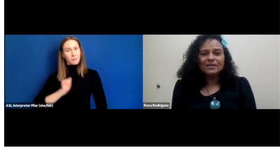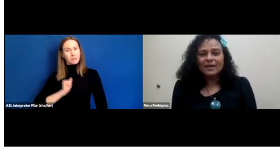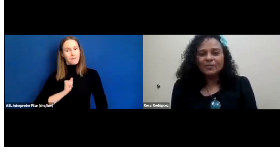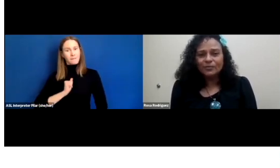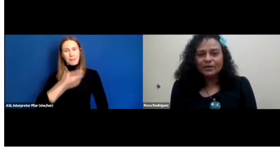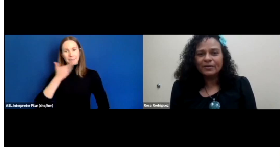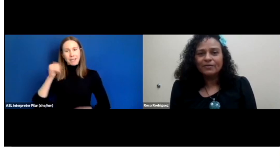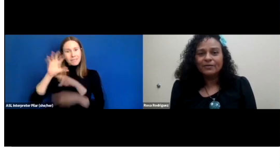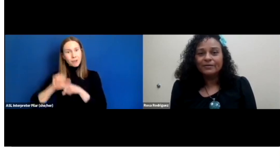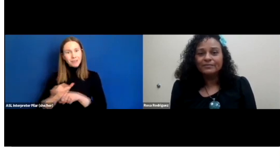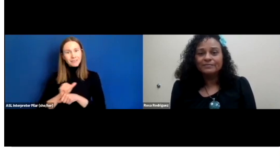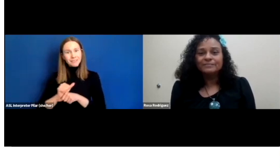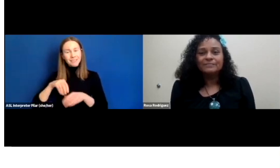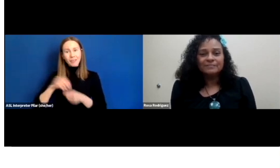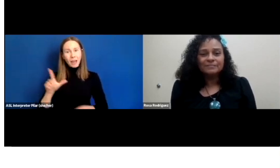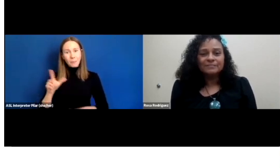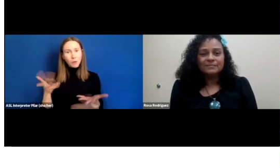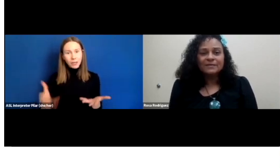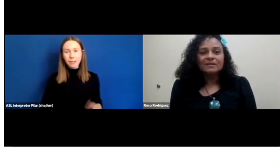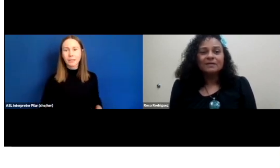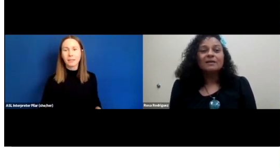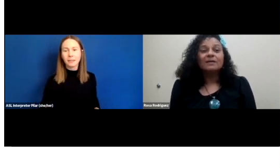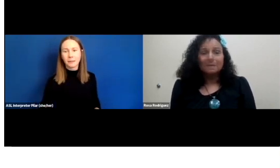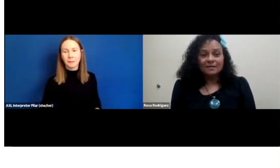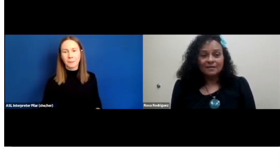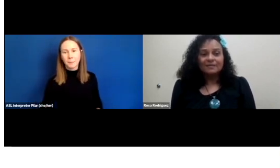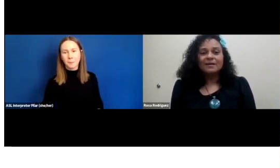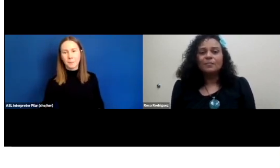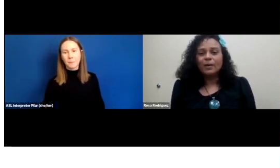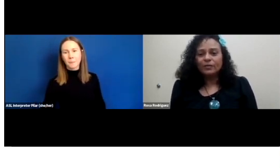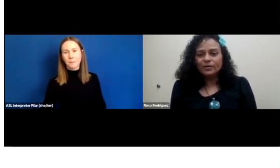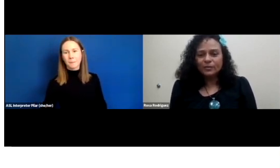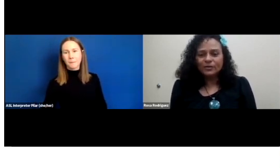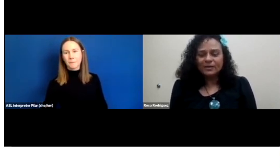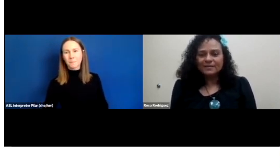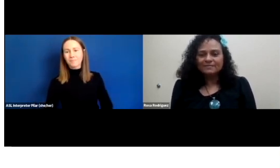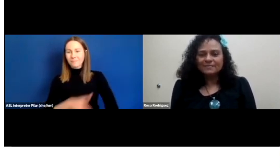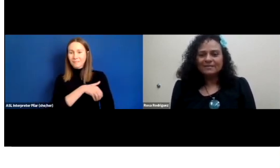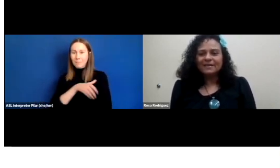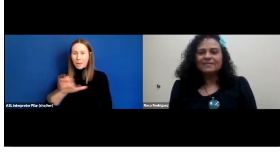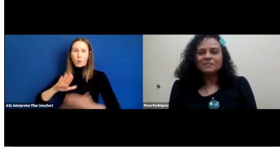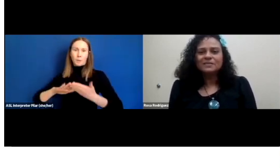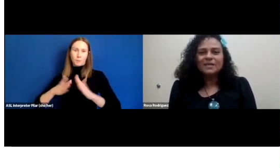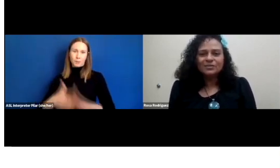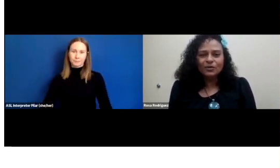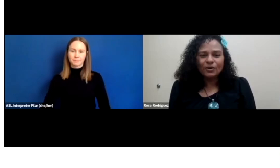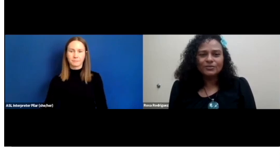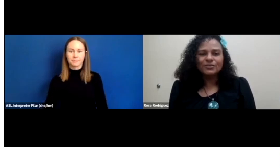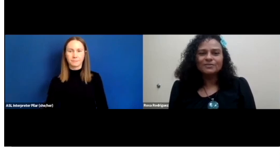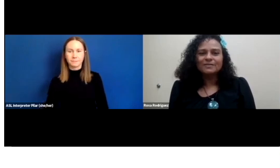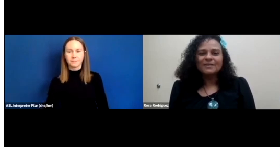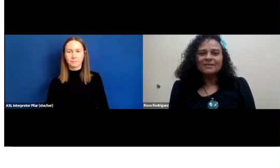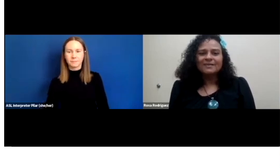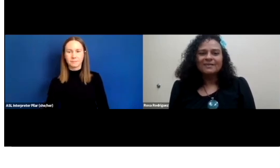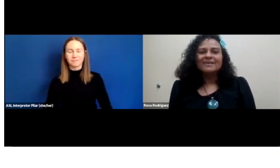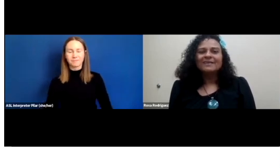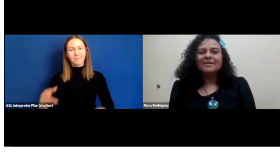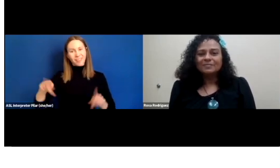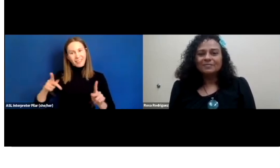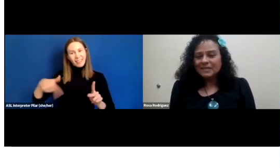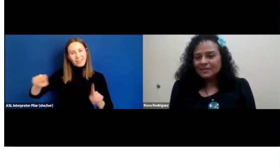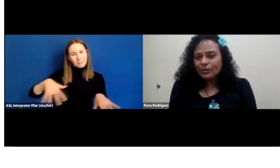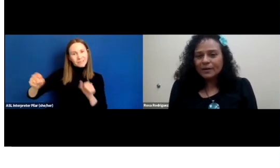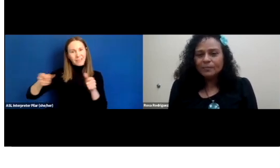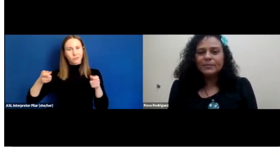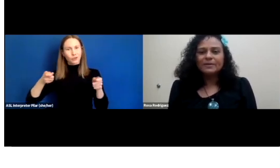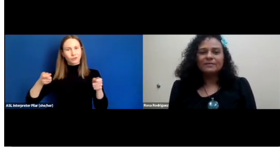in a library are empower the community, let them take charge, take their input.